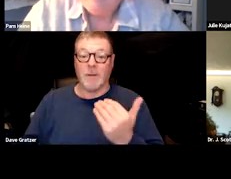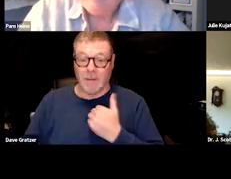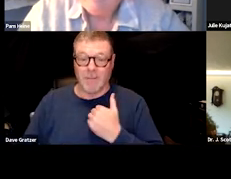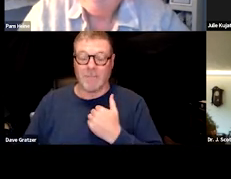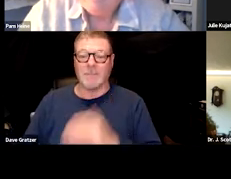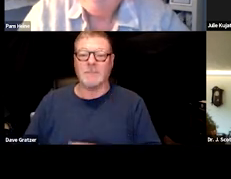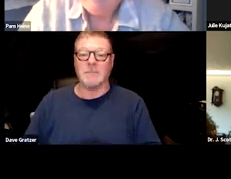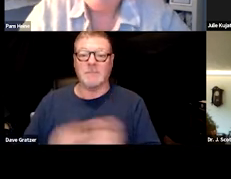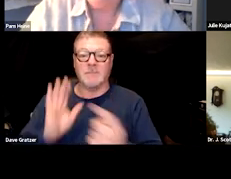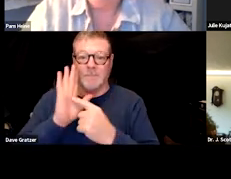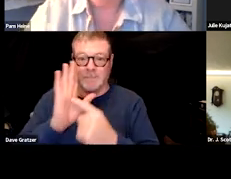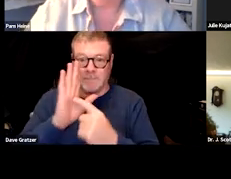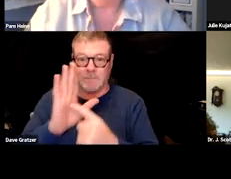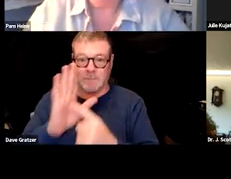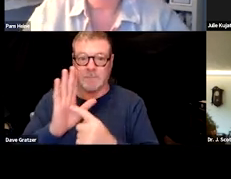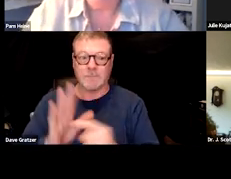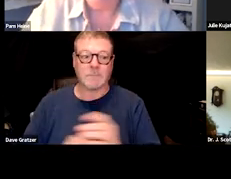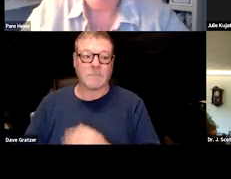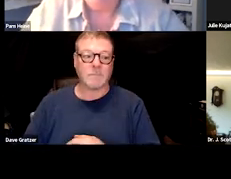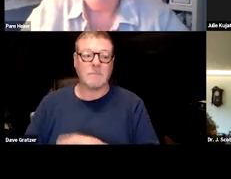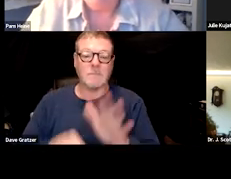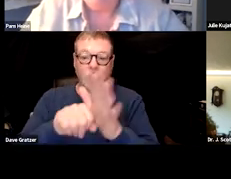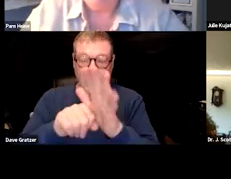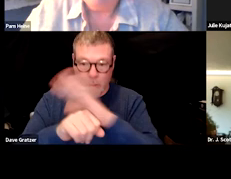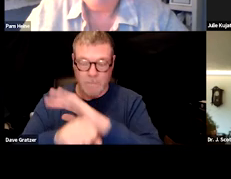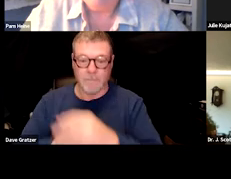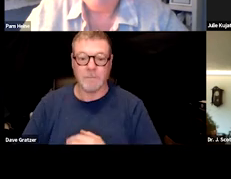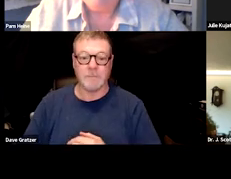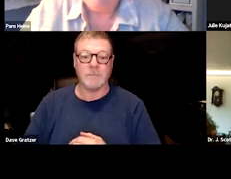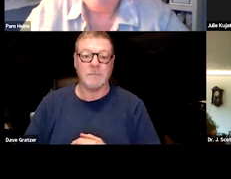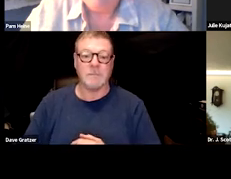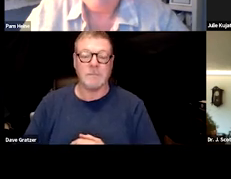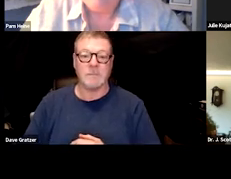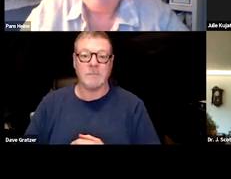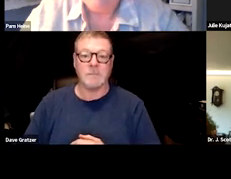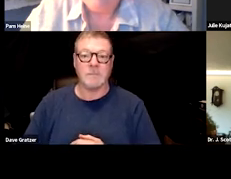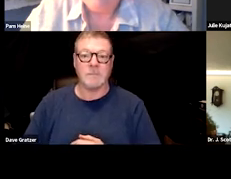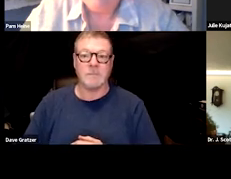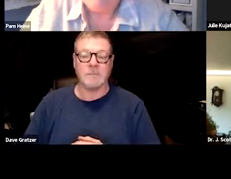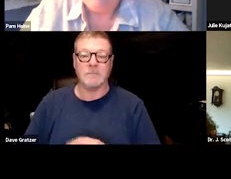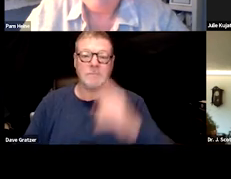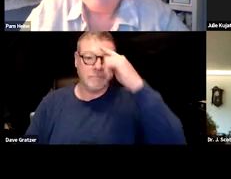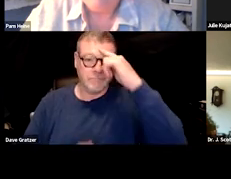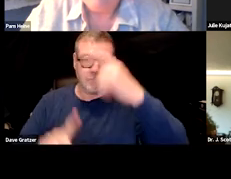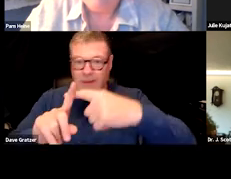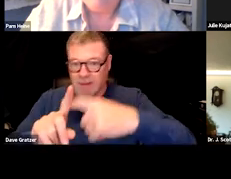presentation of COVID. You know, symptom-wise and fever, sore throat.